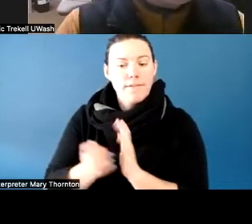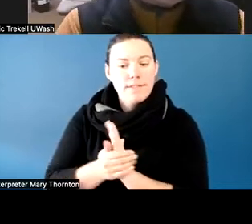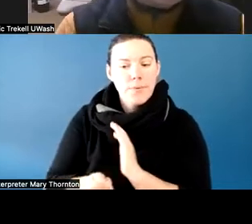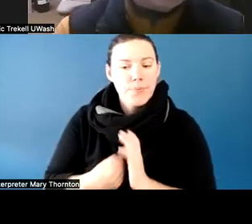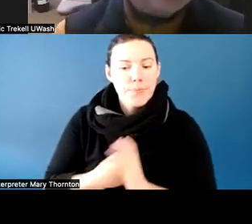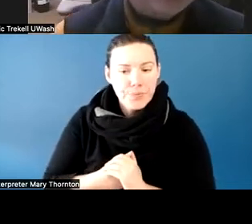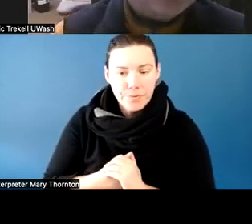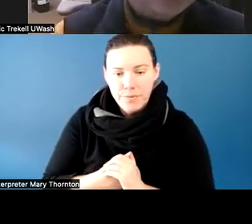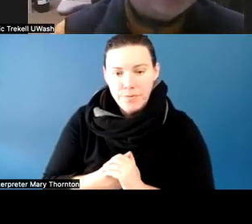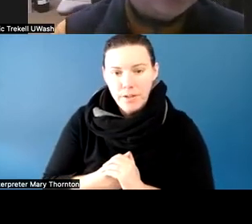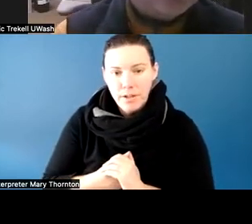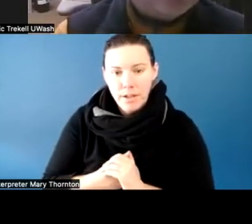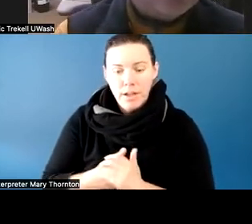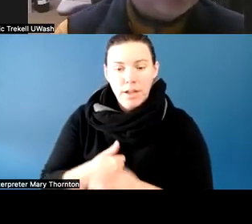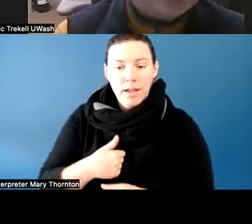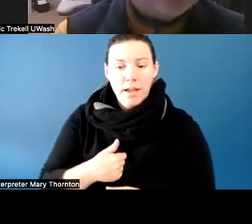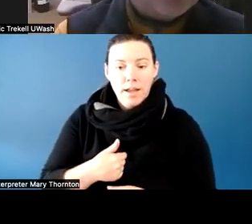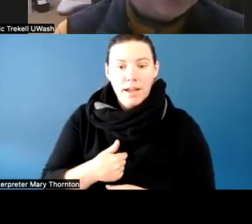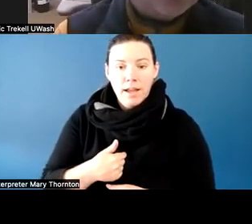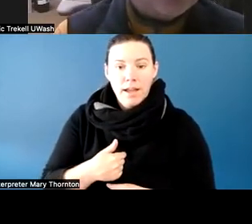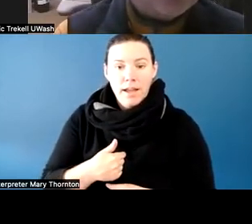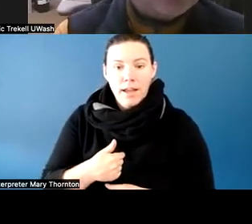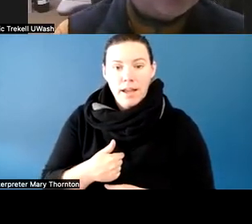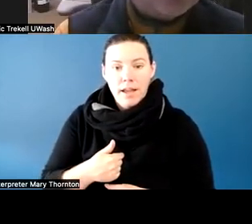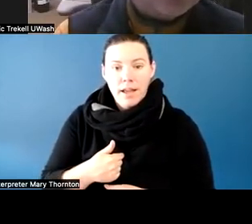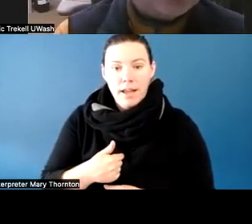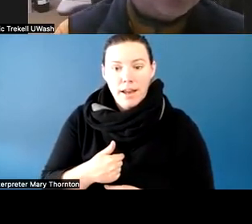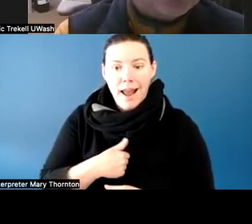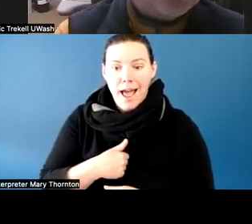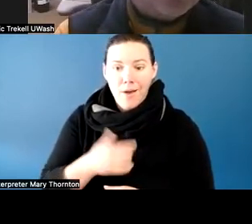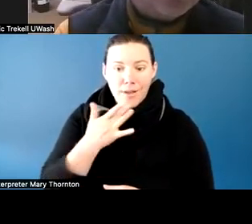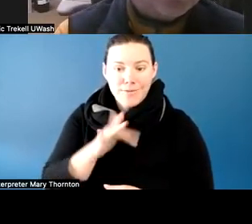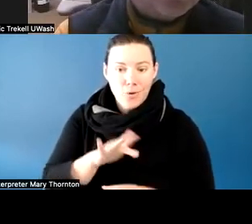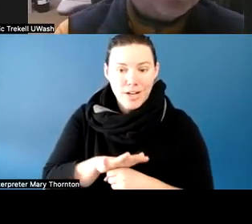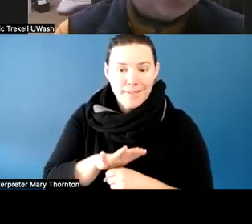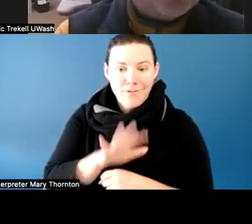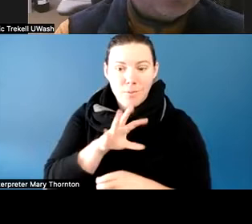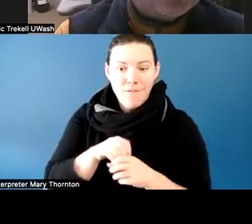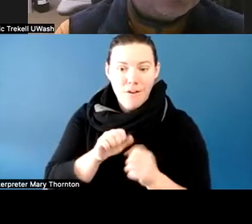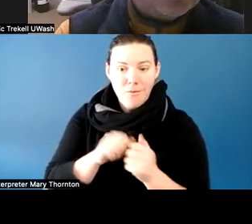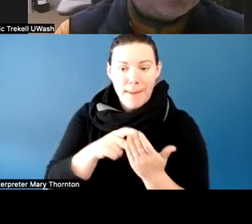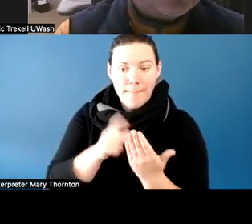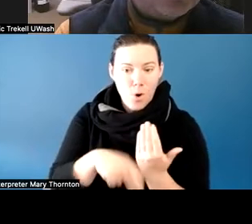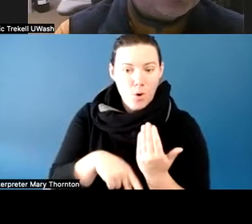to coordinate that program for about seven years. So I've been able to get a lot of exposure,